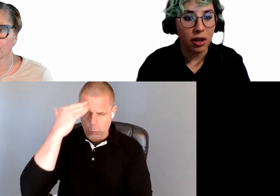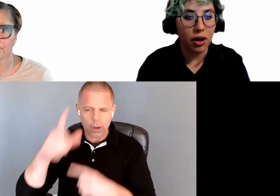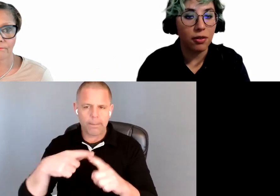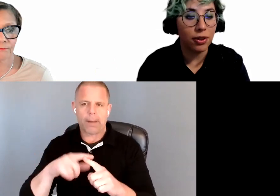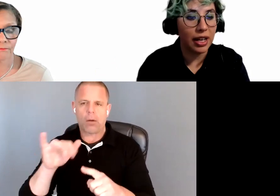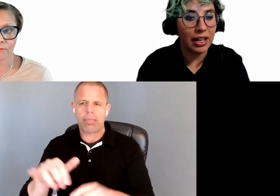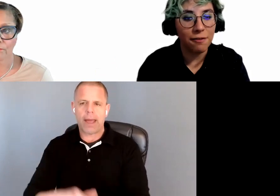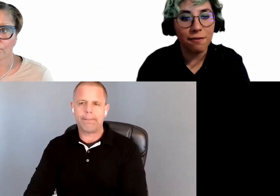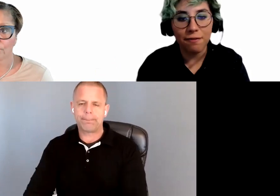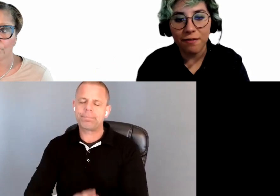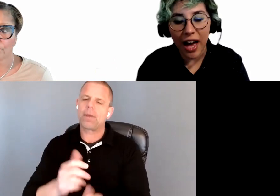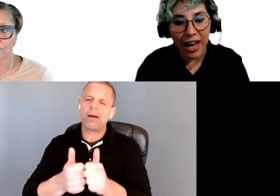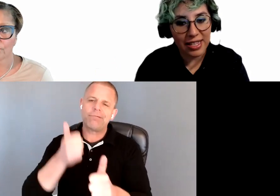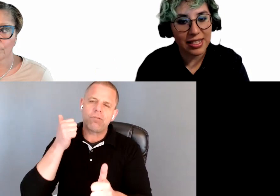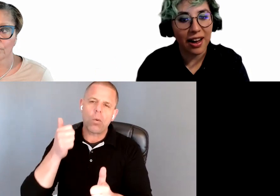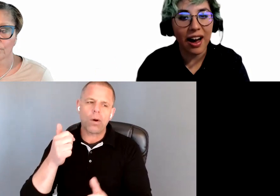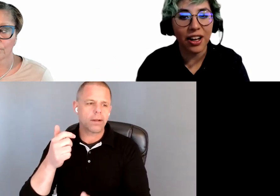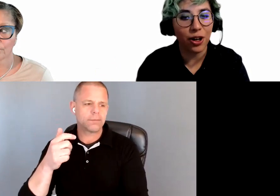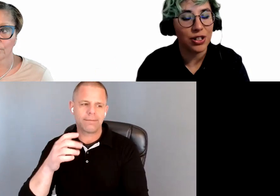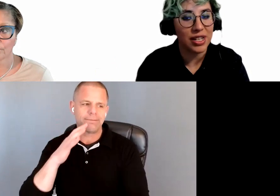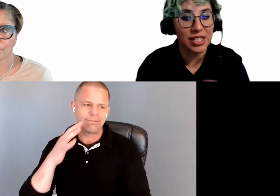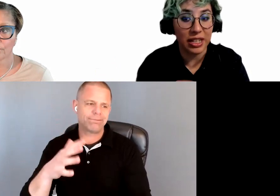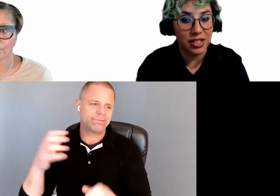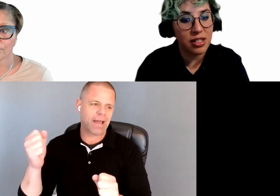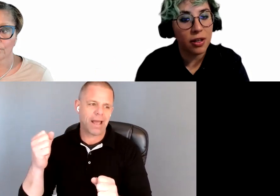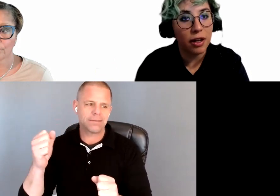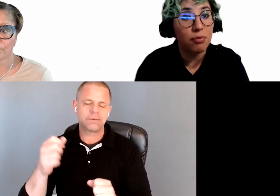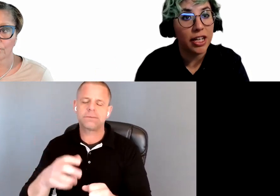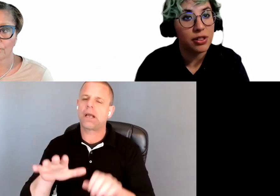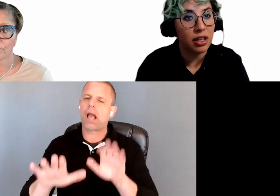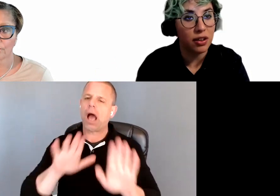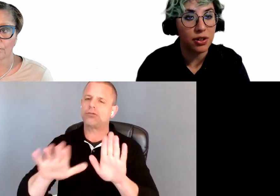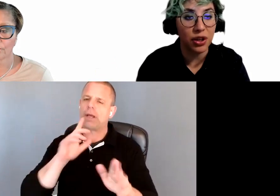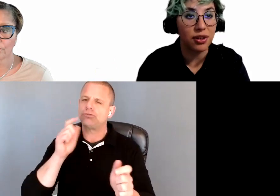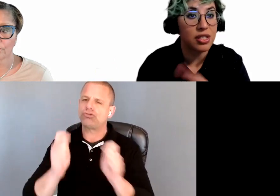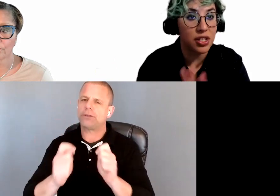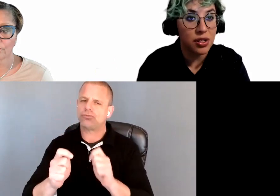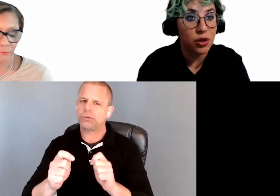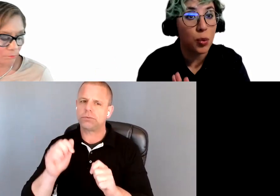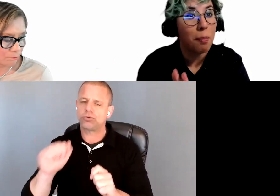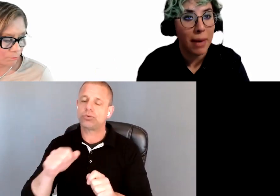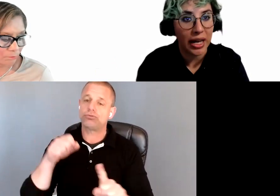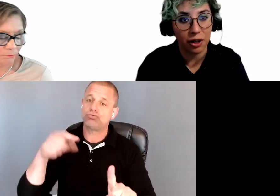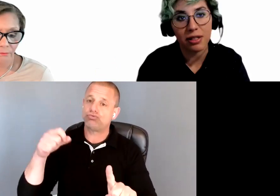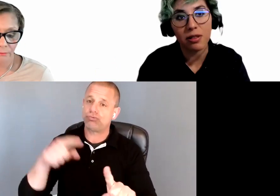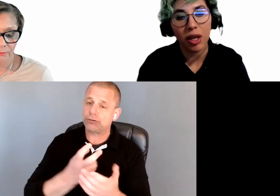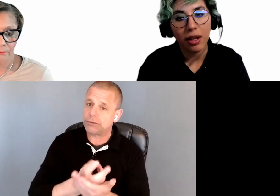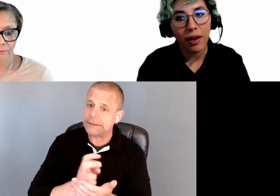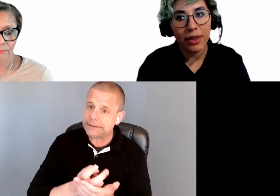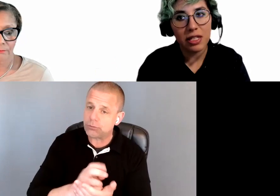Now, avoid any fast, high contrast changes that may either trigger seizures or migraines. This